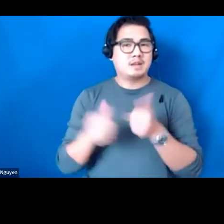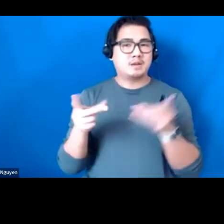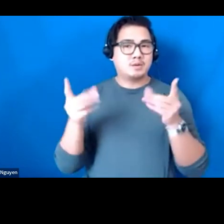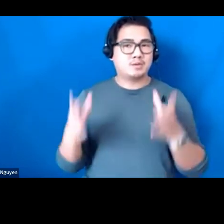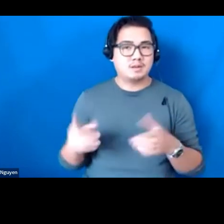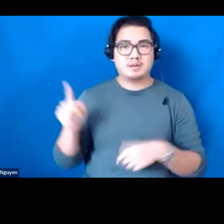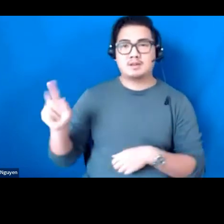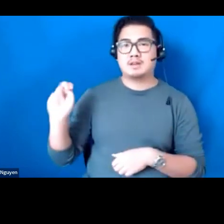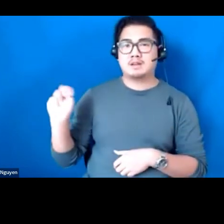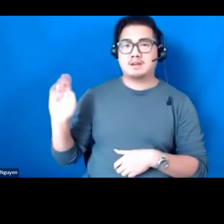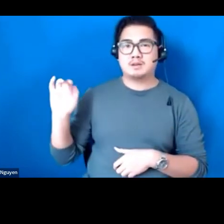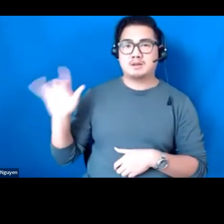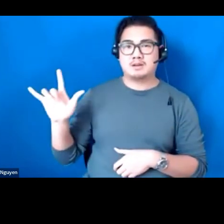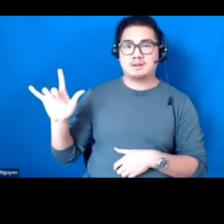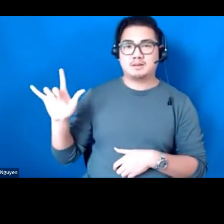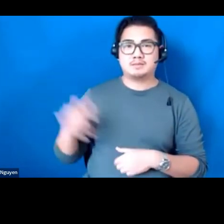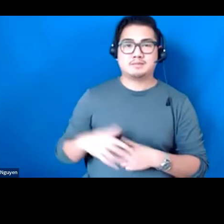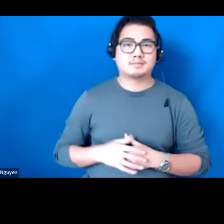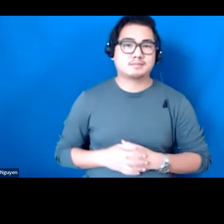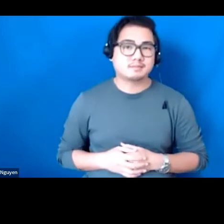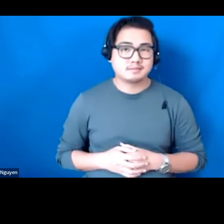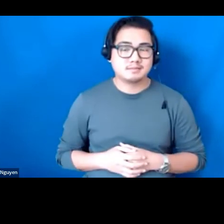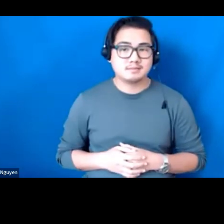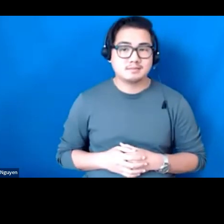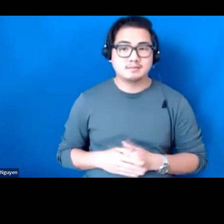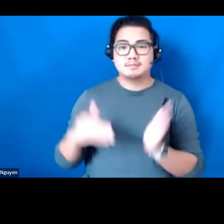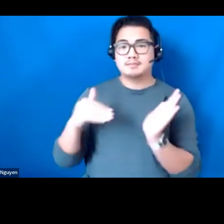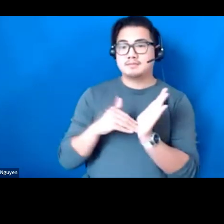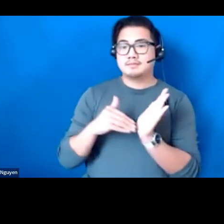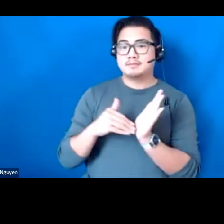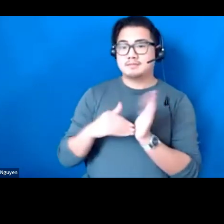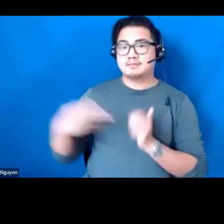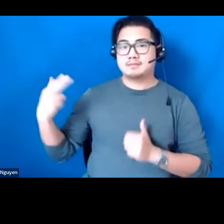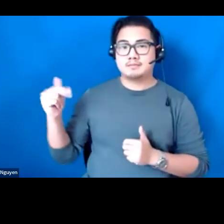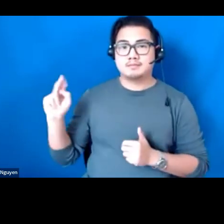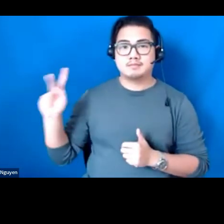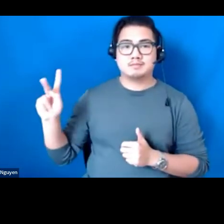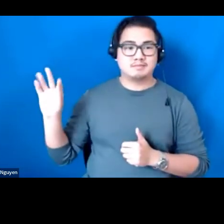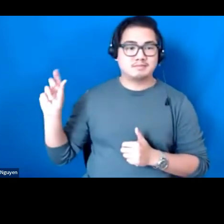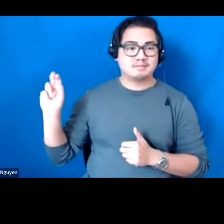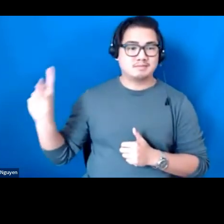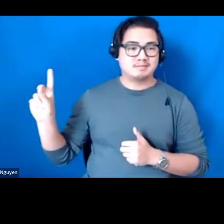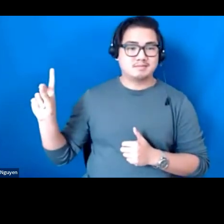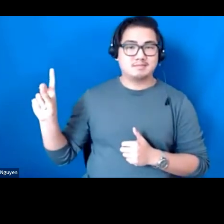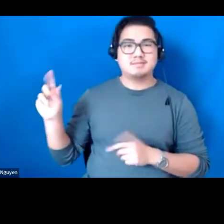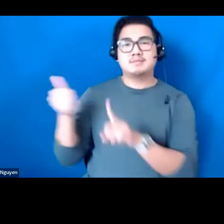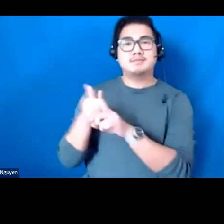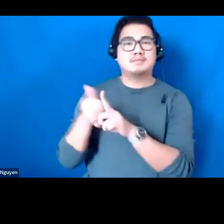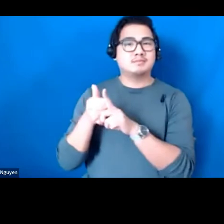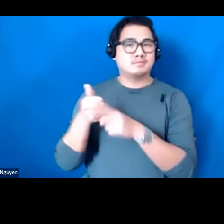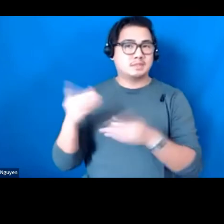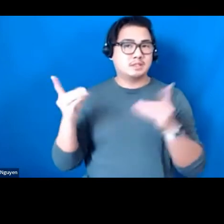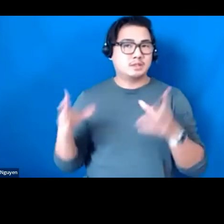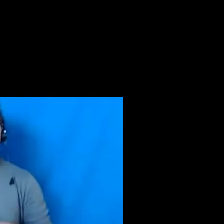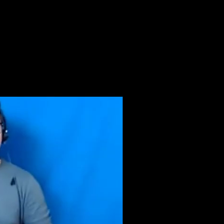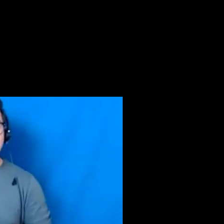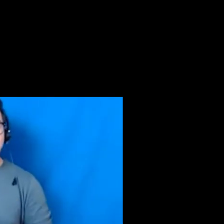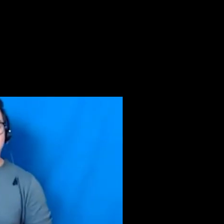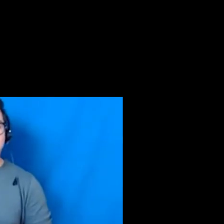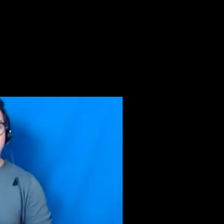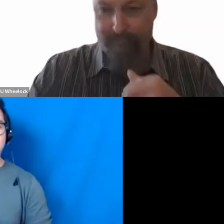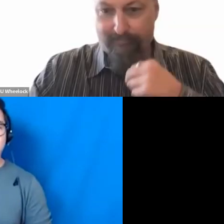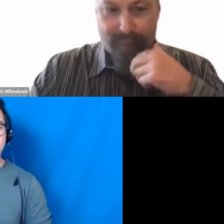the National Center on Improving Literacy.